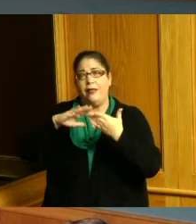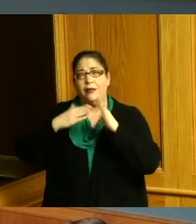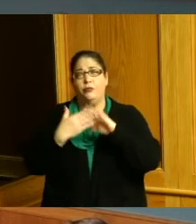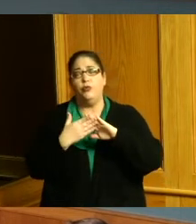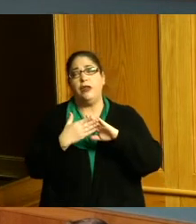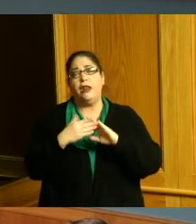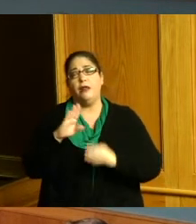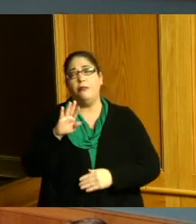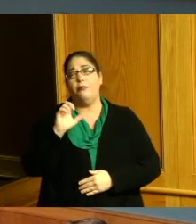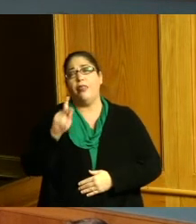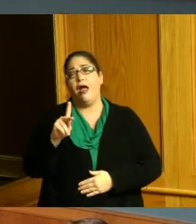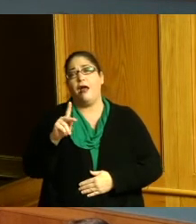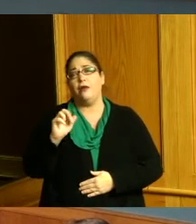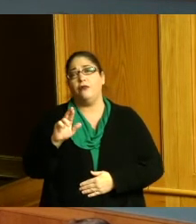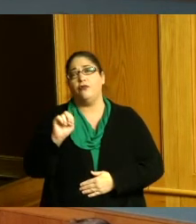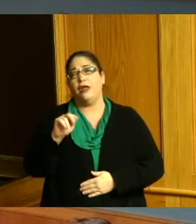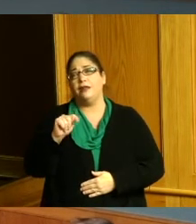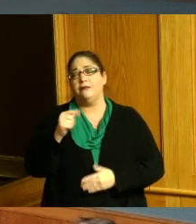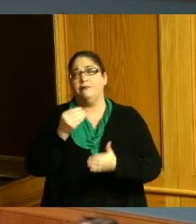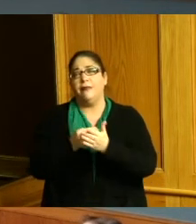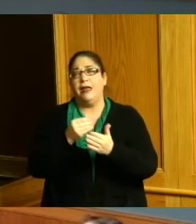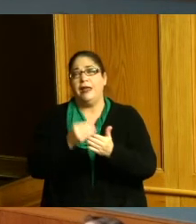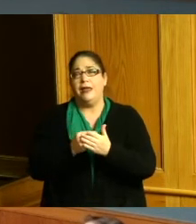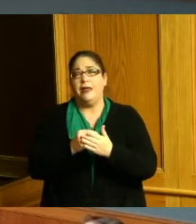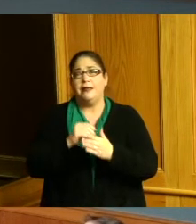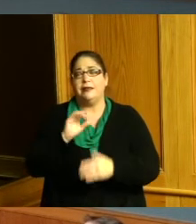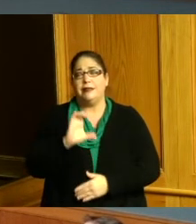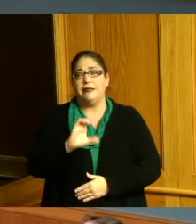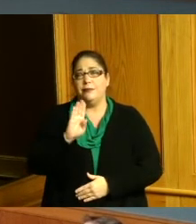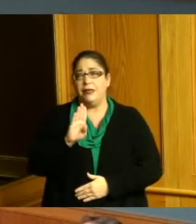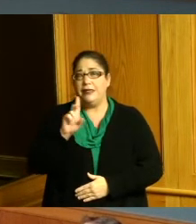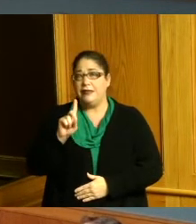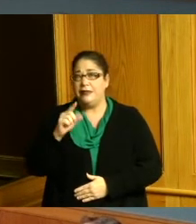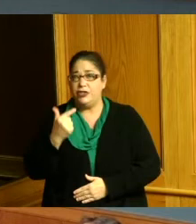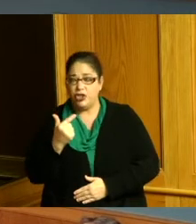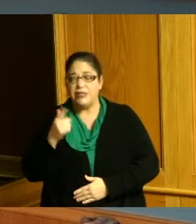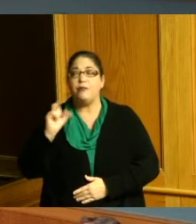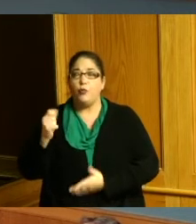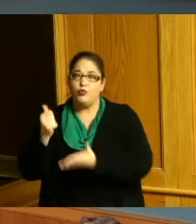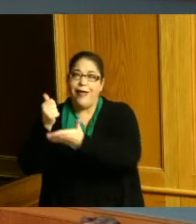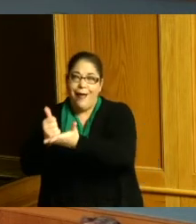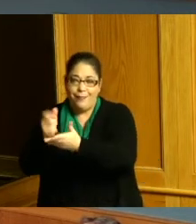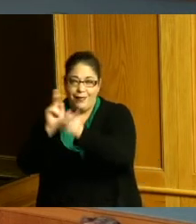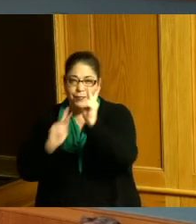is supposed to be helping these people not putting them further in debt in increasing their burden